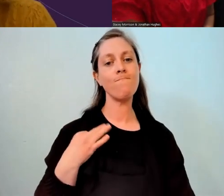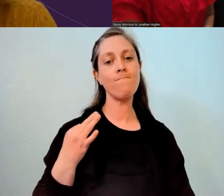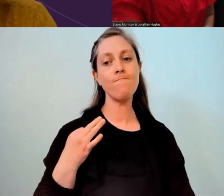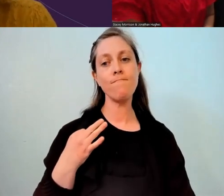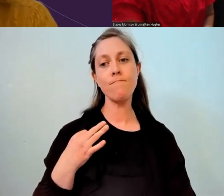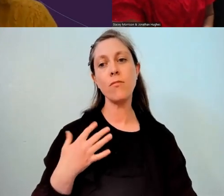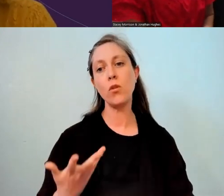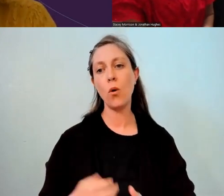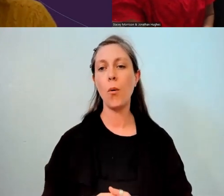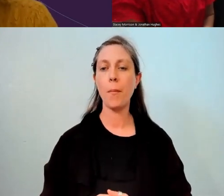Yes. It's just making sure.